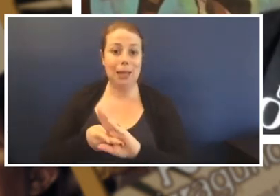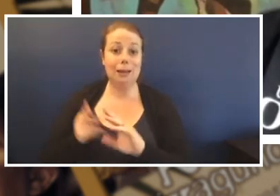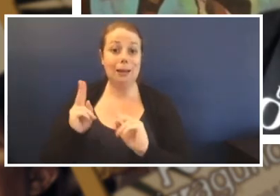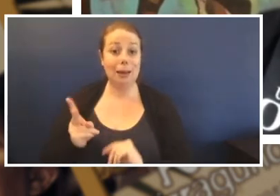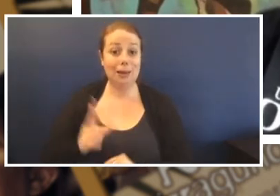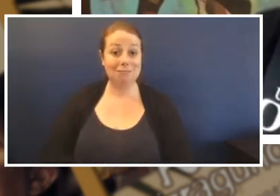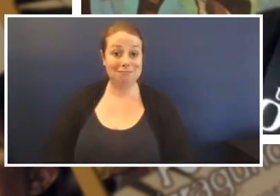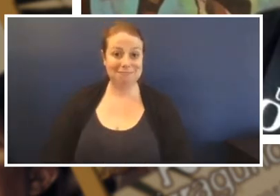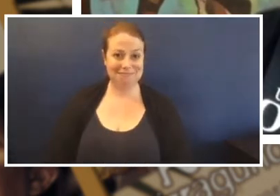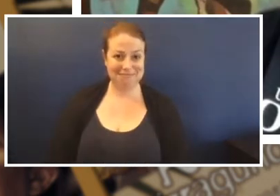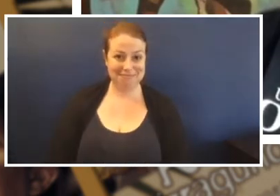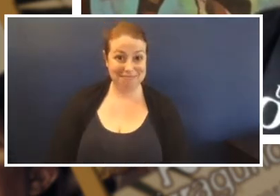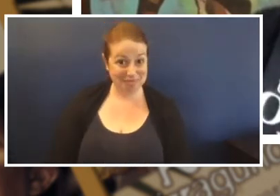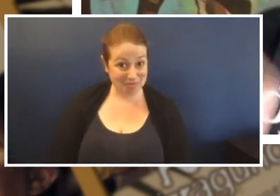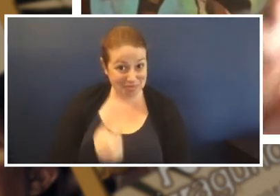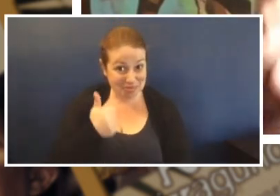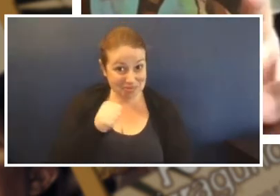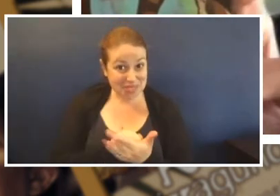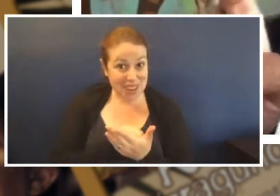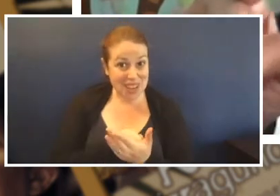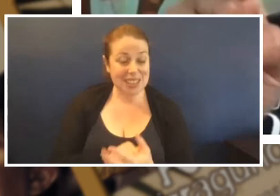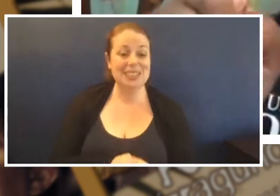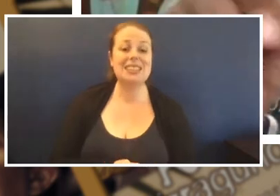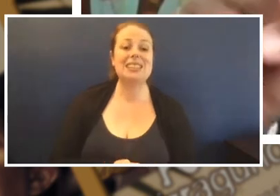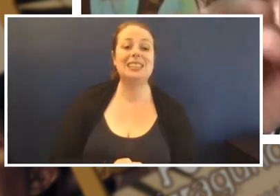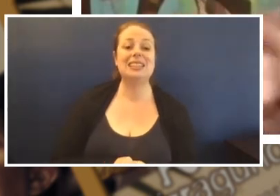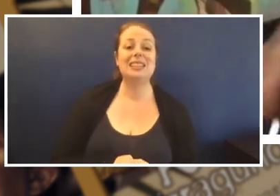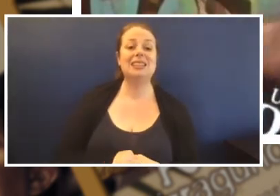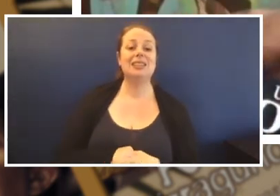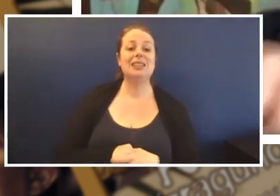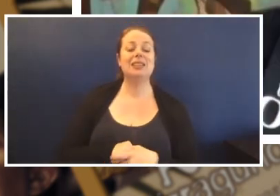How good is that. And so we go to a young boy